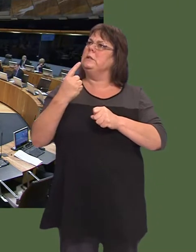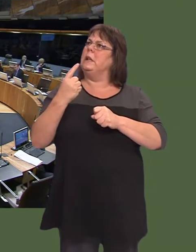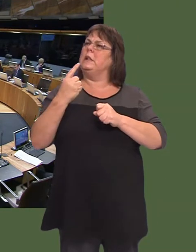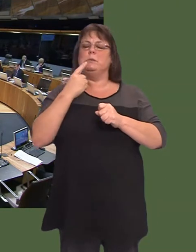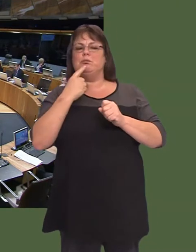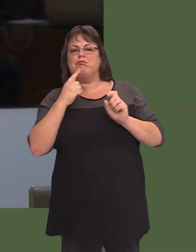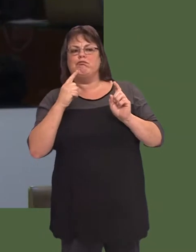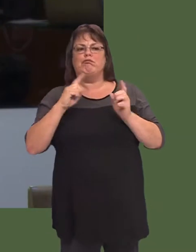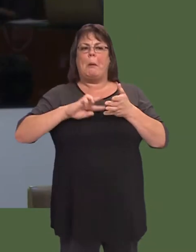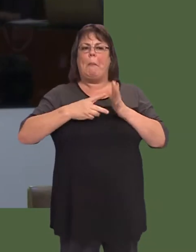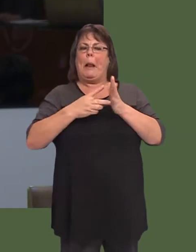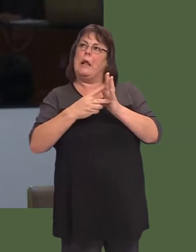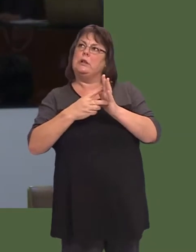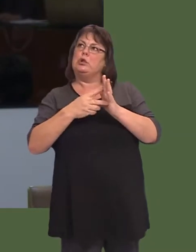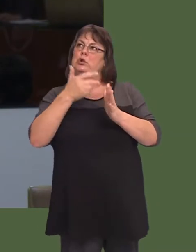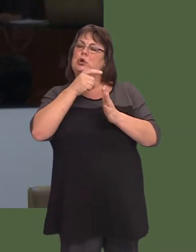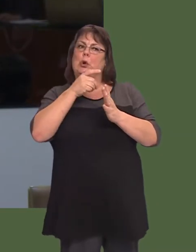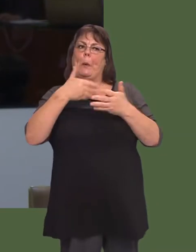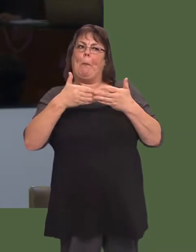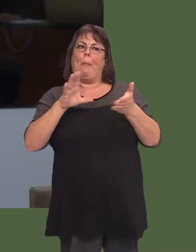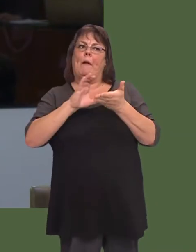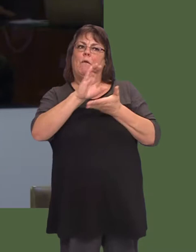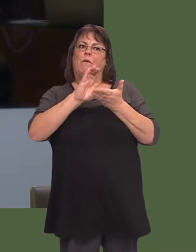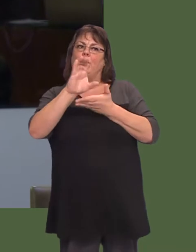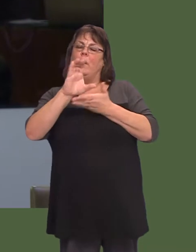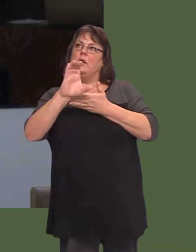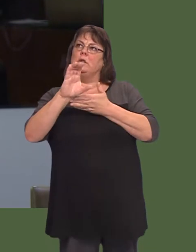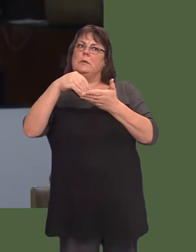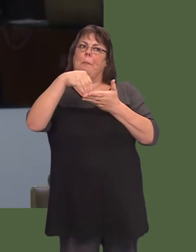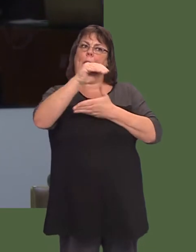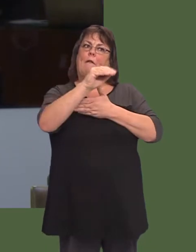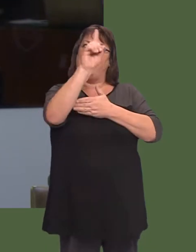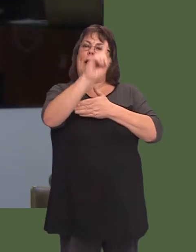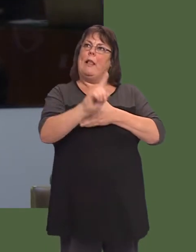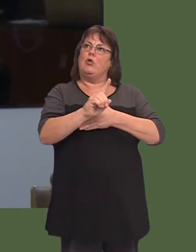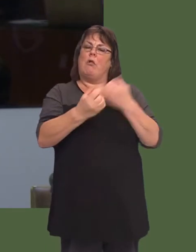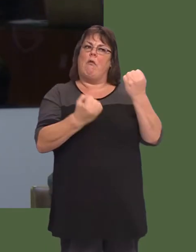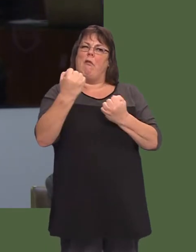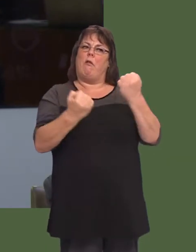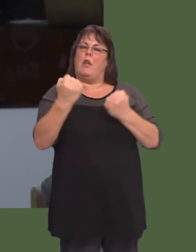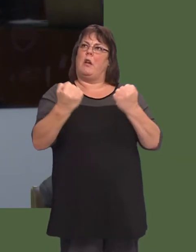there were no immediate plans to use public funds for electric vehicle infrastructure.